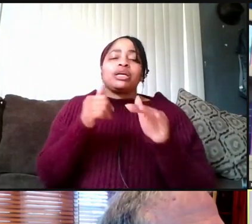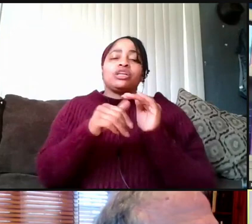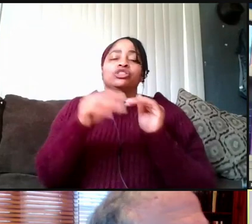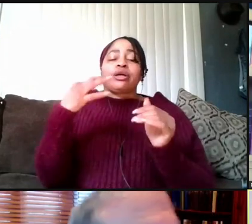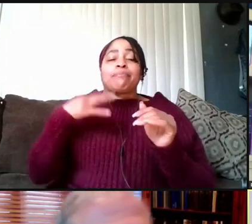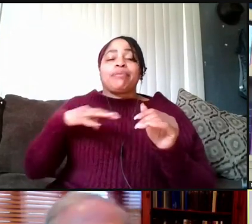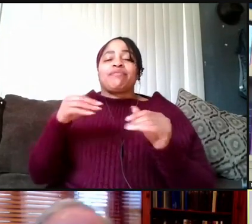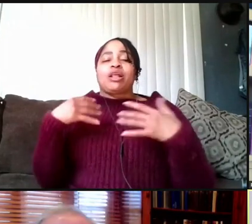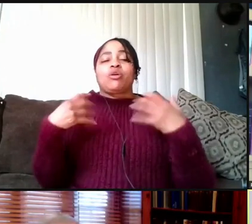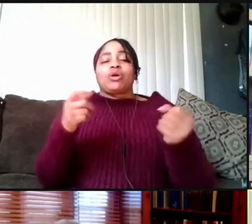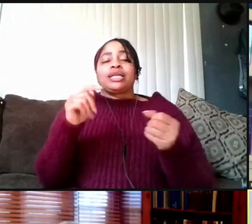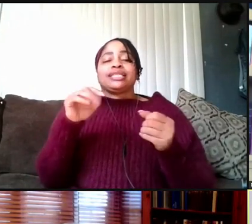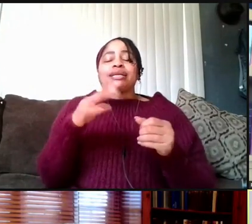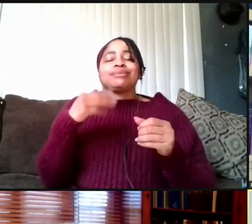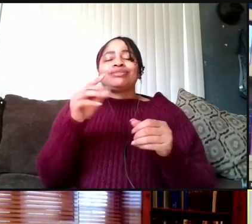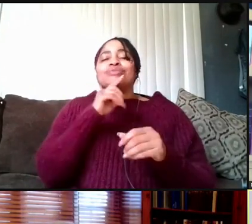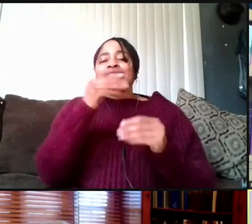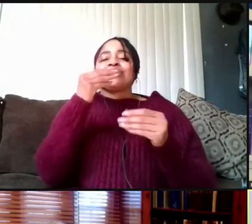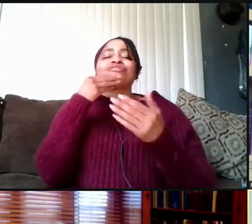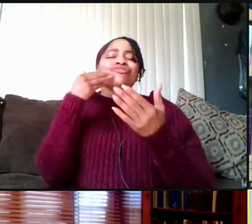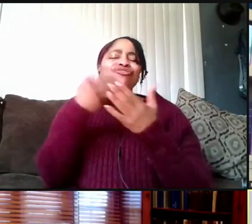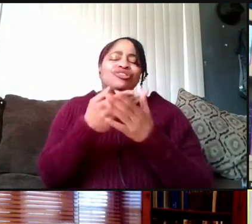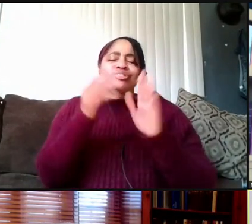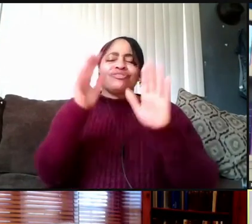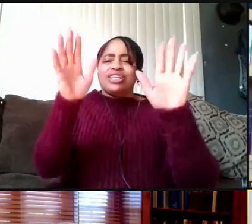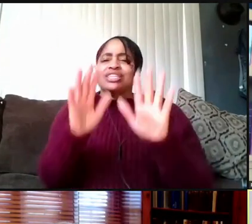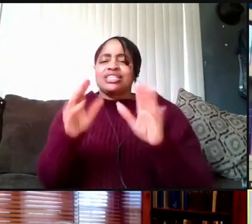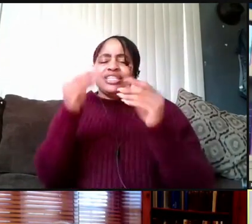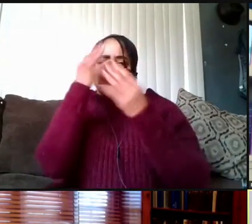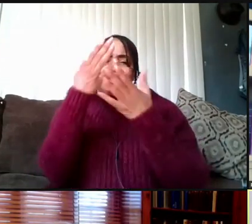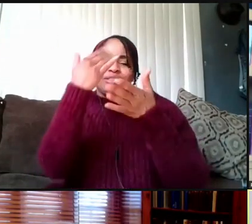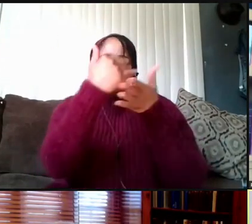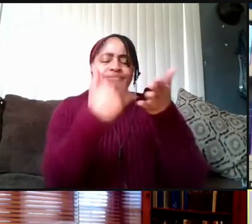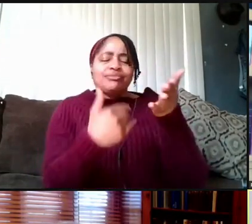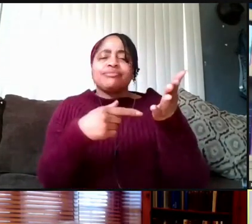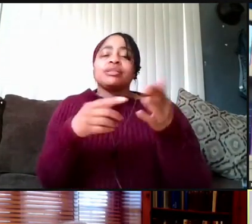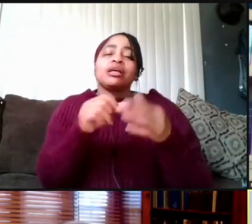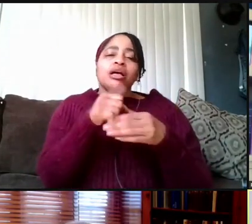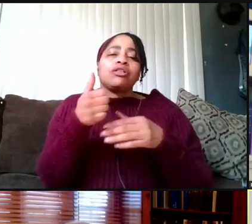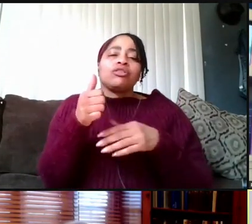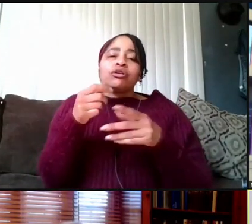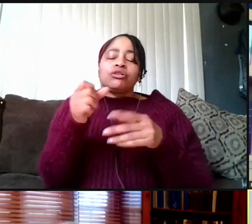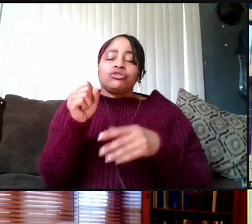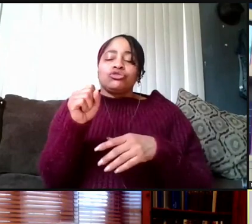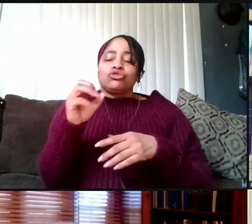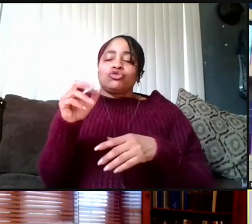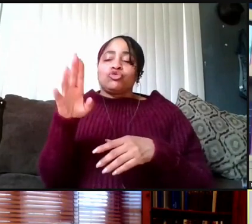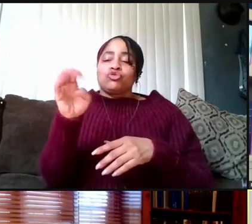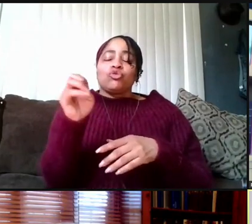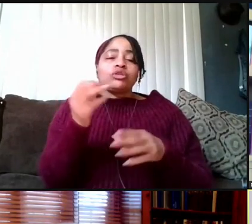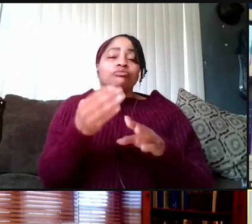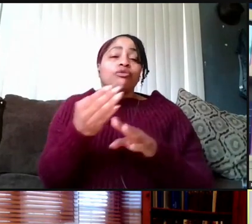there's some really fantastic information there. The other source we've talked a lot about even before that was stood up